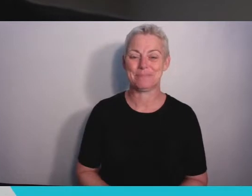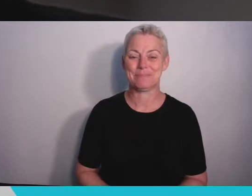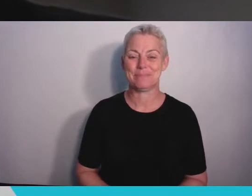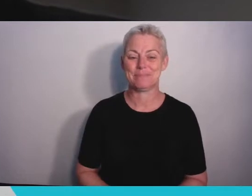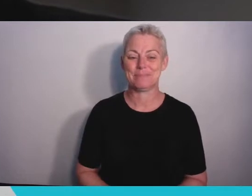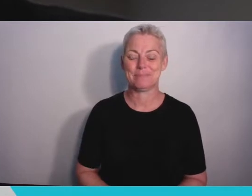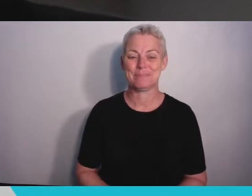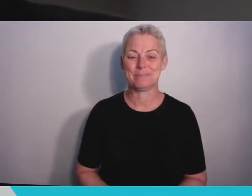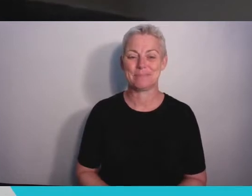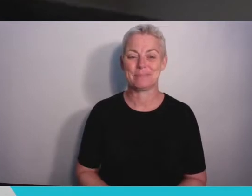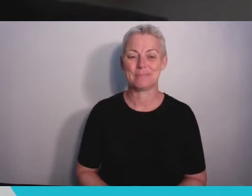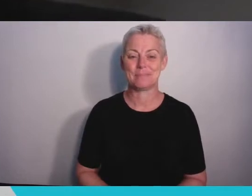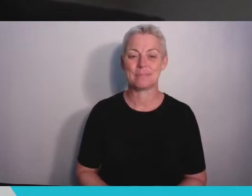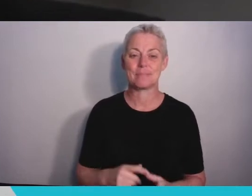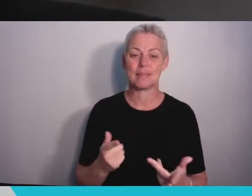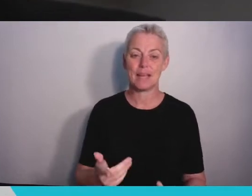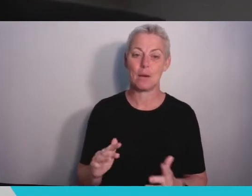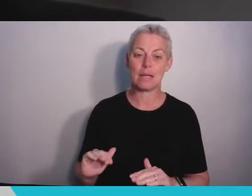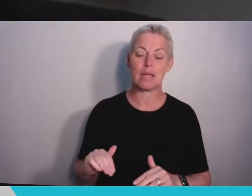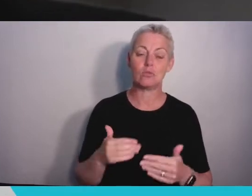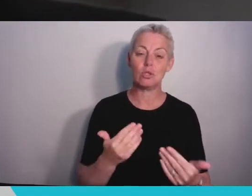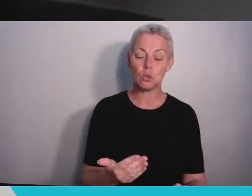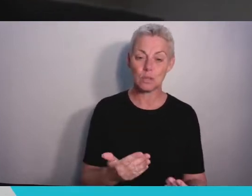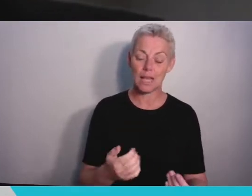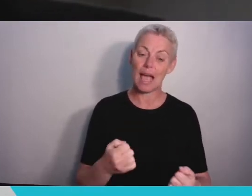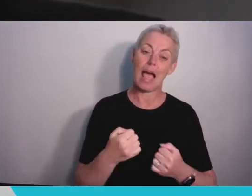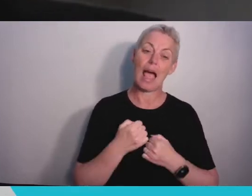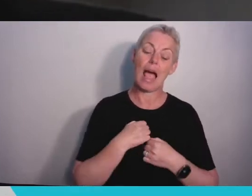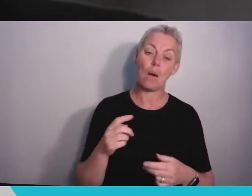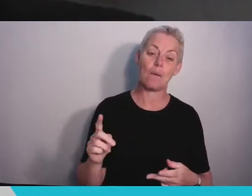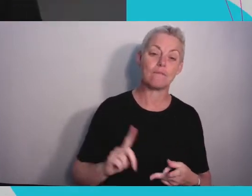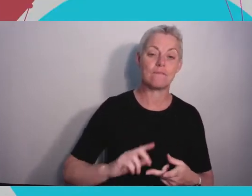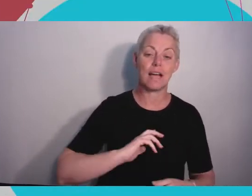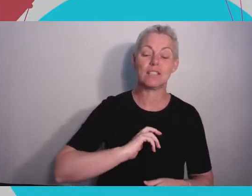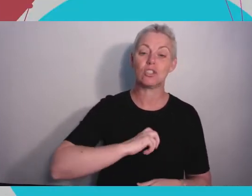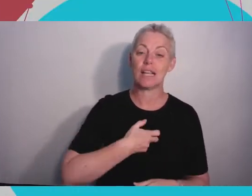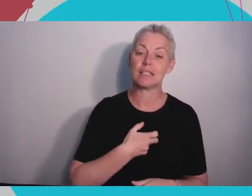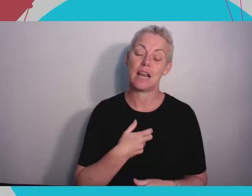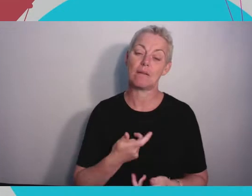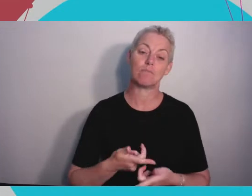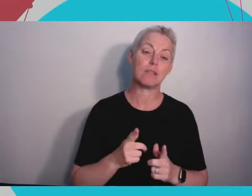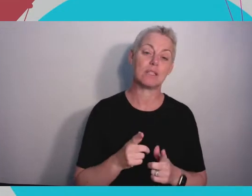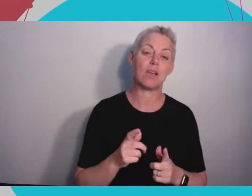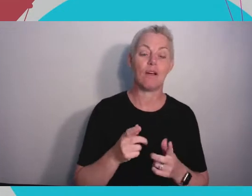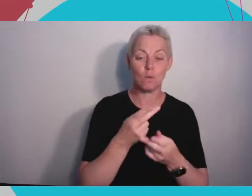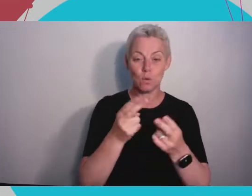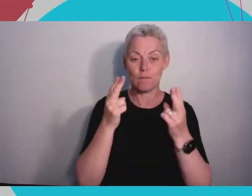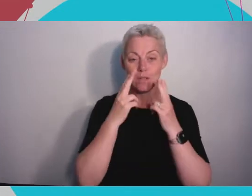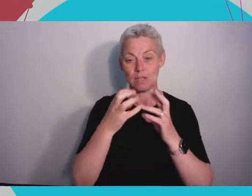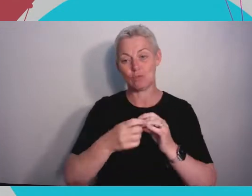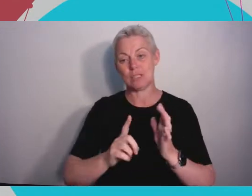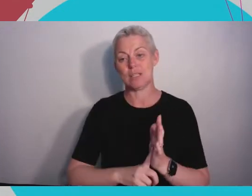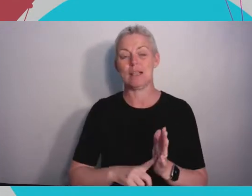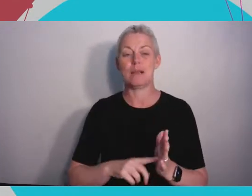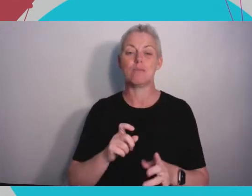Brady, Vice Chancellor and President of the University of Bristol to say a few words.